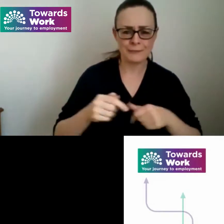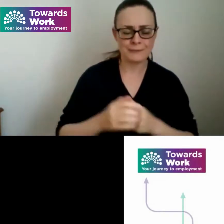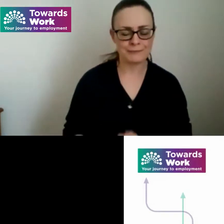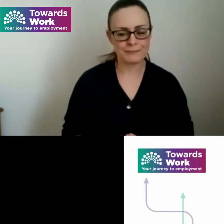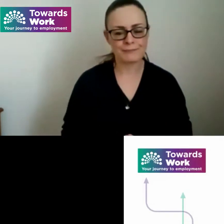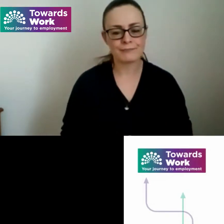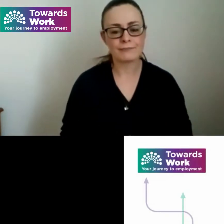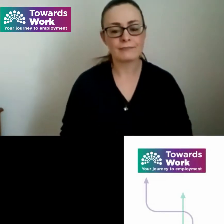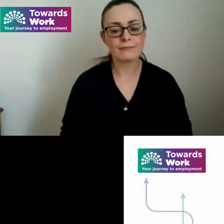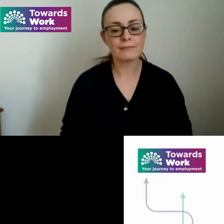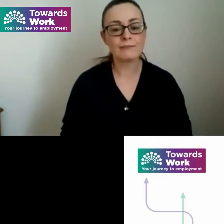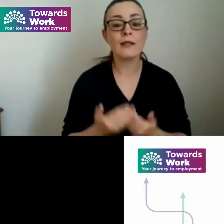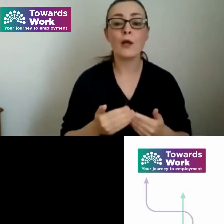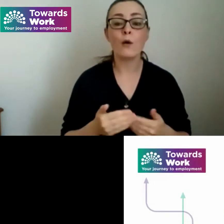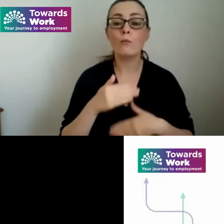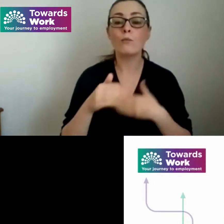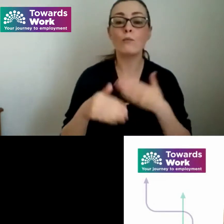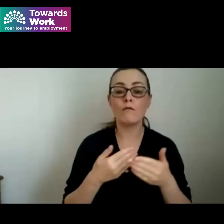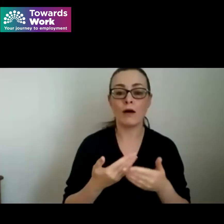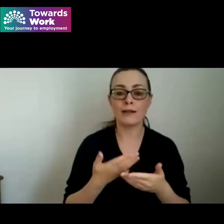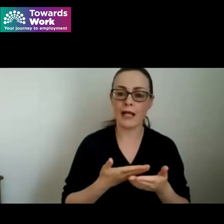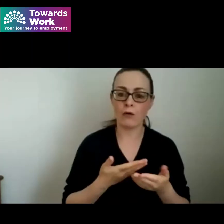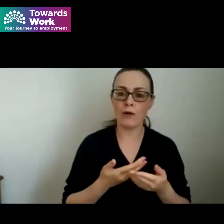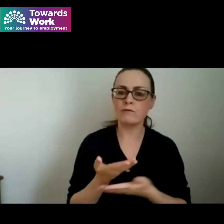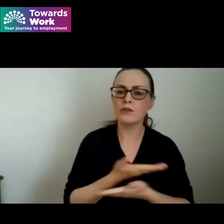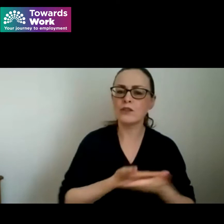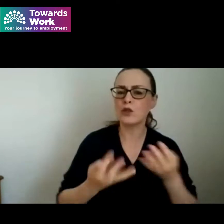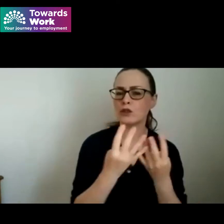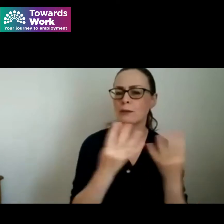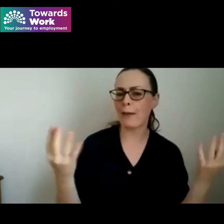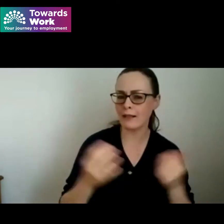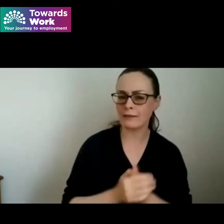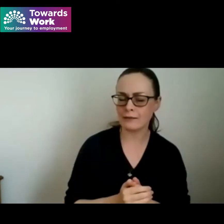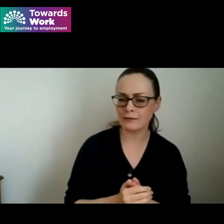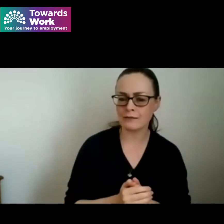we're just going to move on to our discussion panel now I'm absolutely delighted to welcome